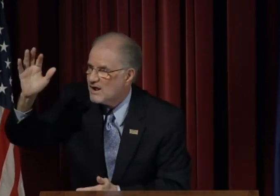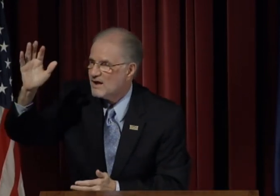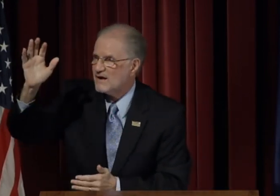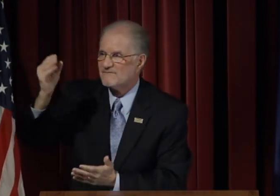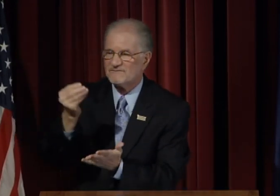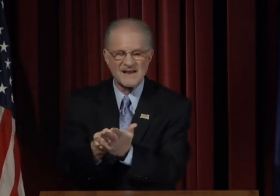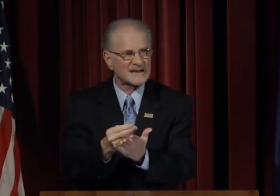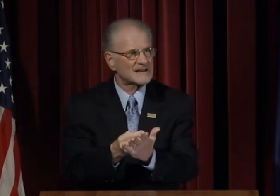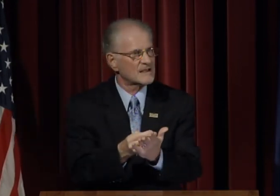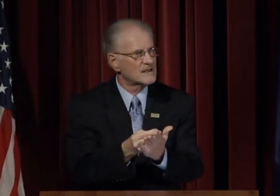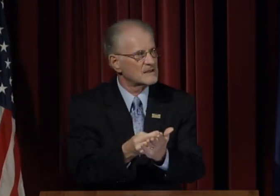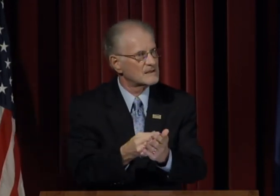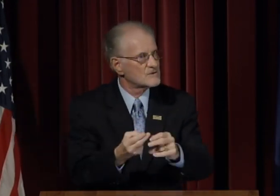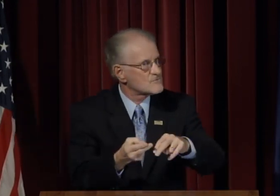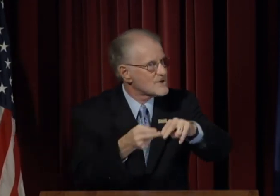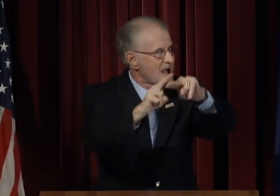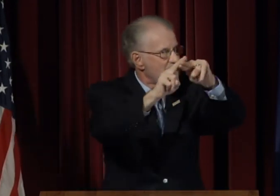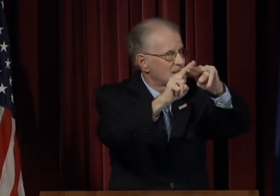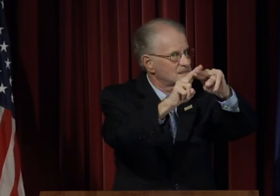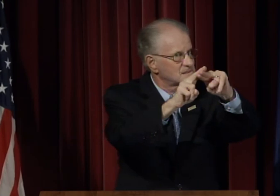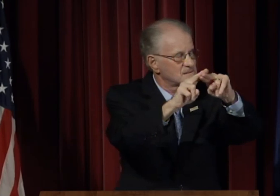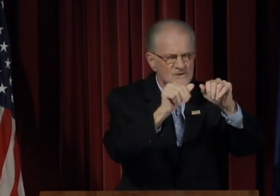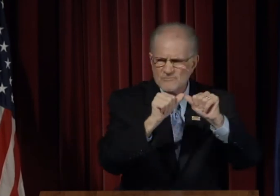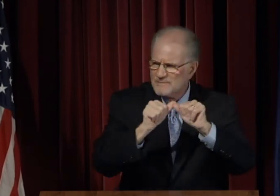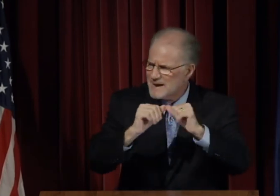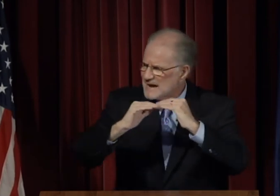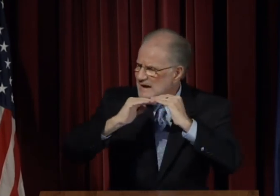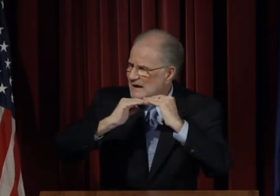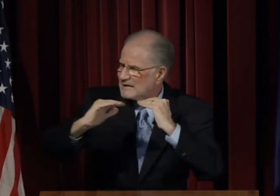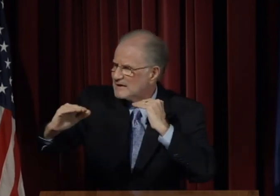because we do not know the future of our federal funding.